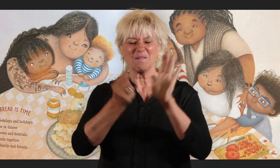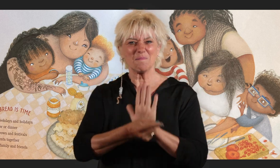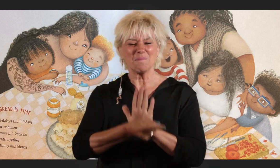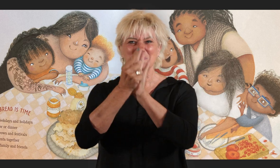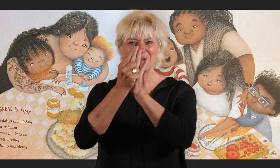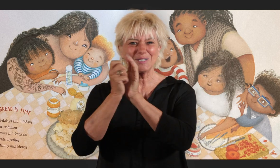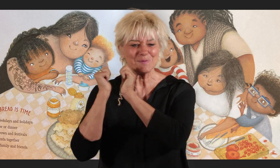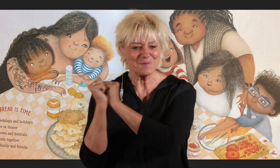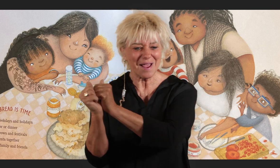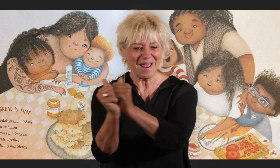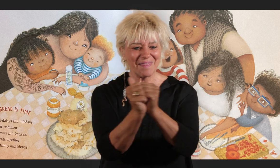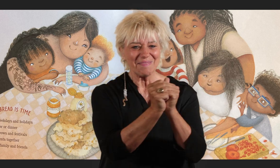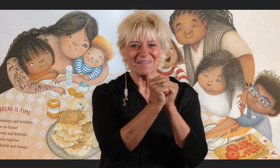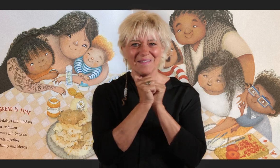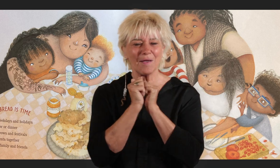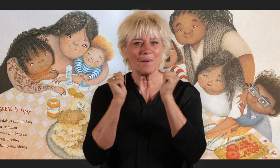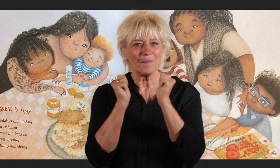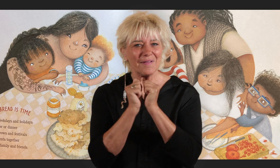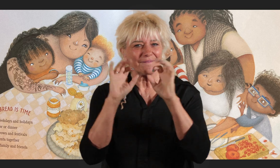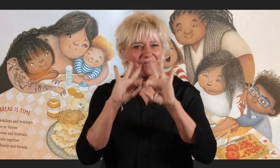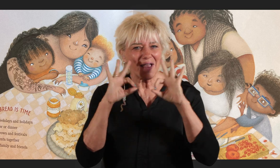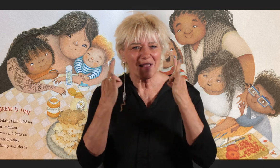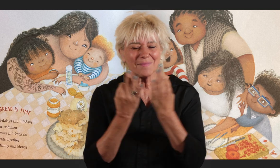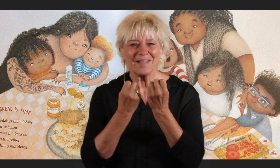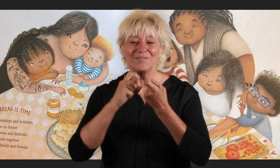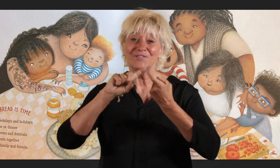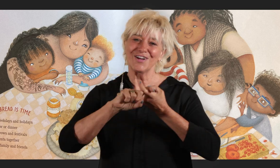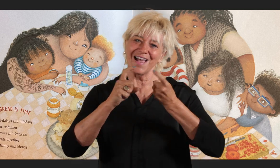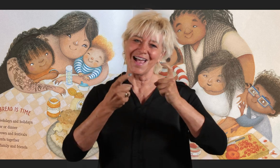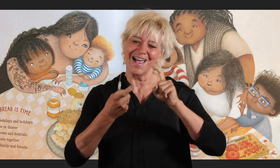Moments together With family and friends